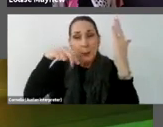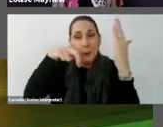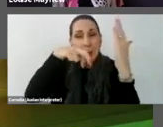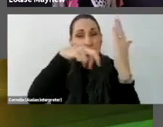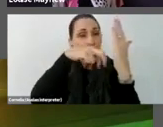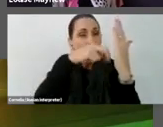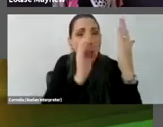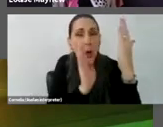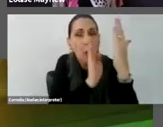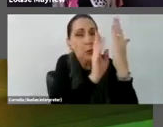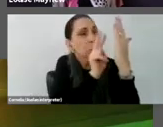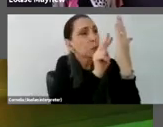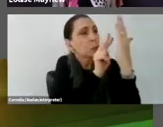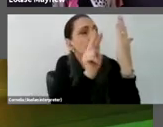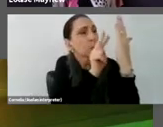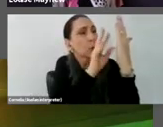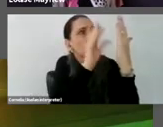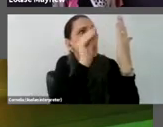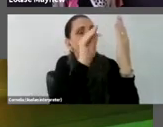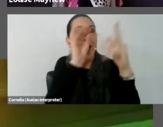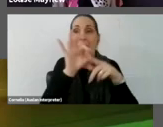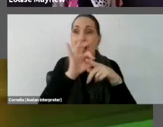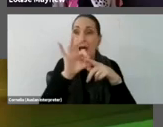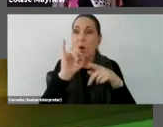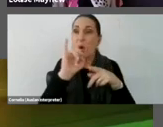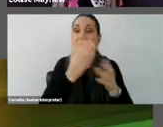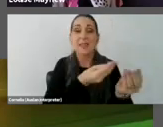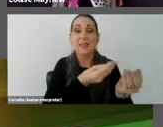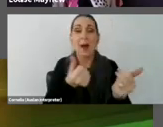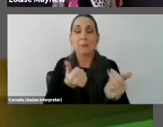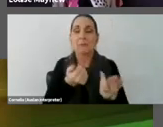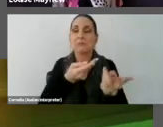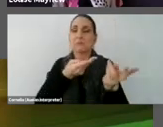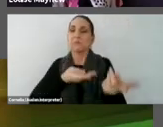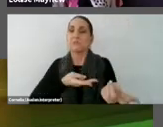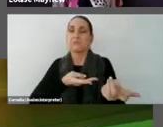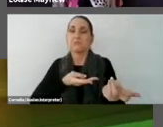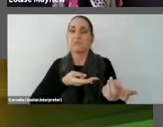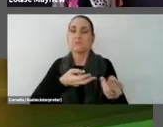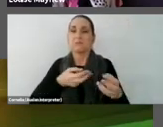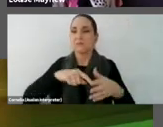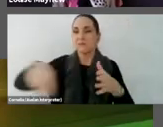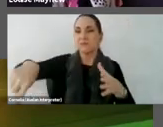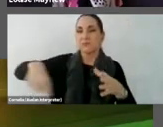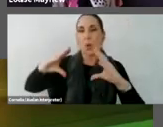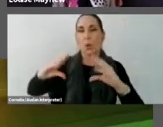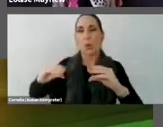or sitting on those circular cushions, sitting and stretching talking and